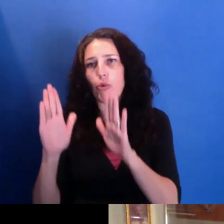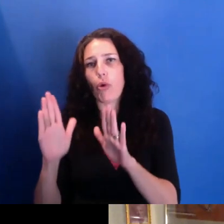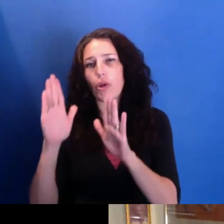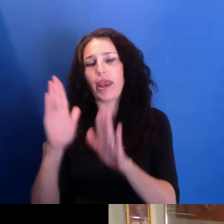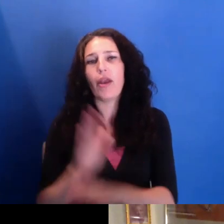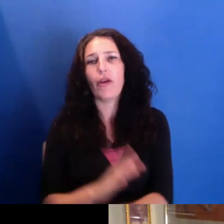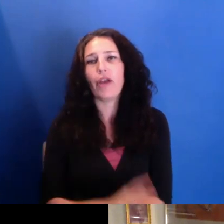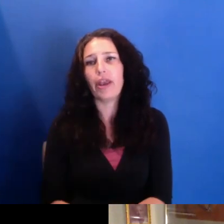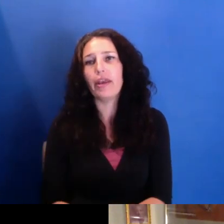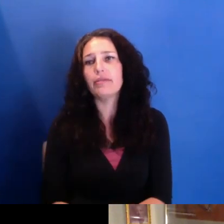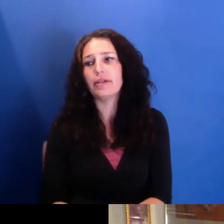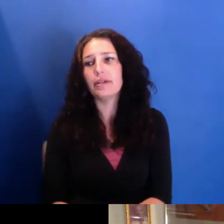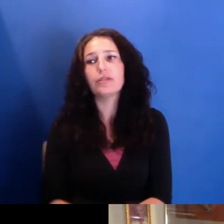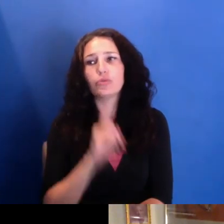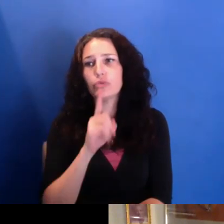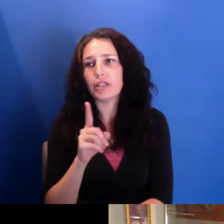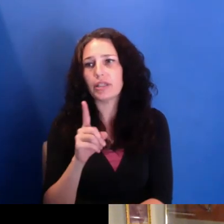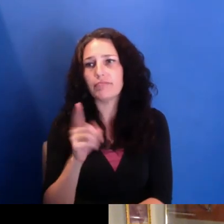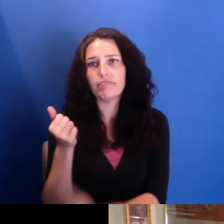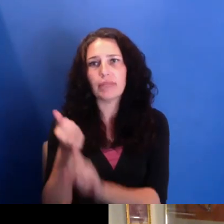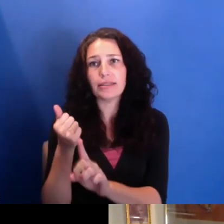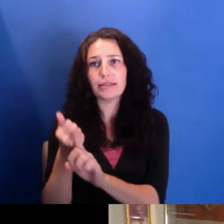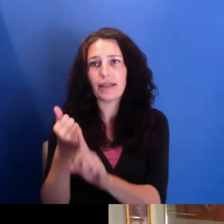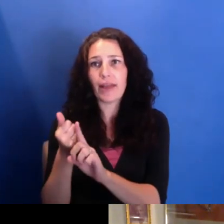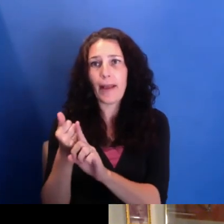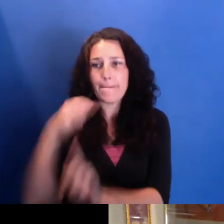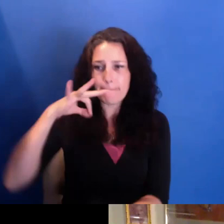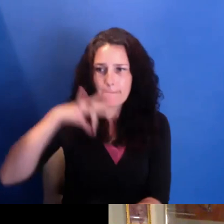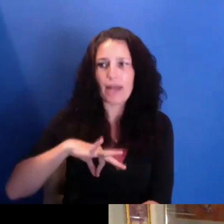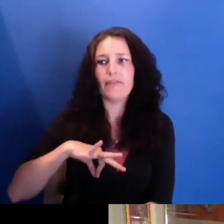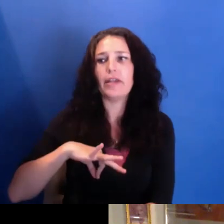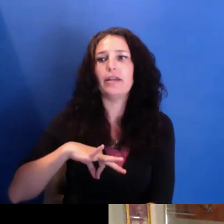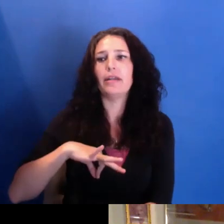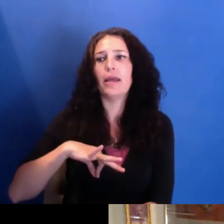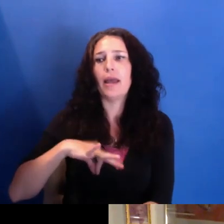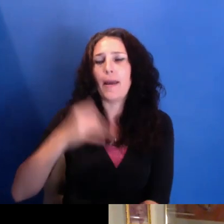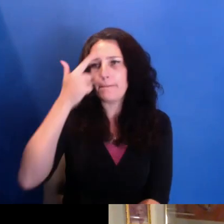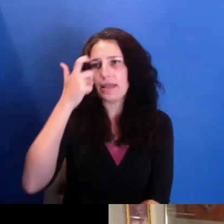benefited from labor, people contributing their labor to its efforts.